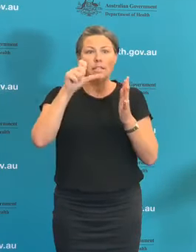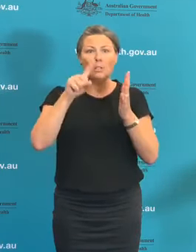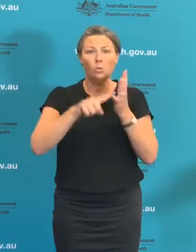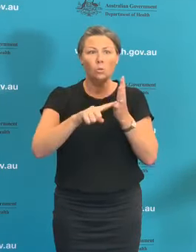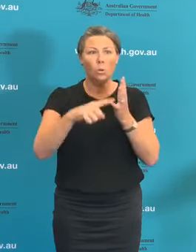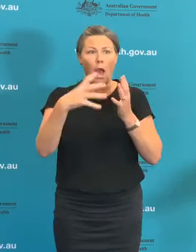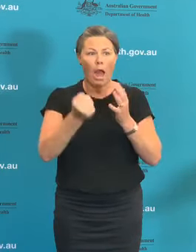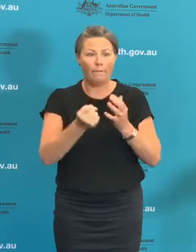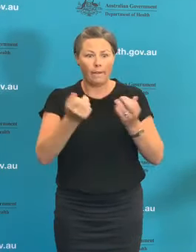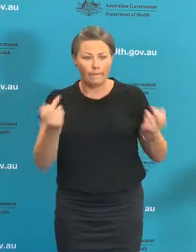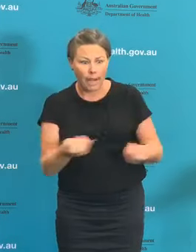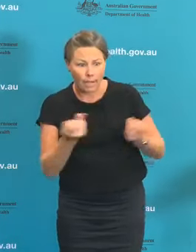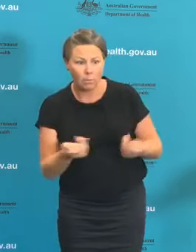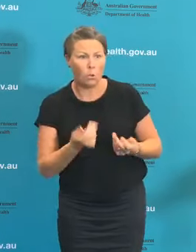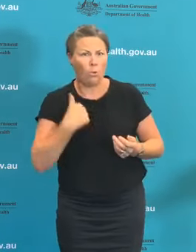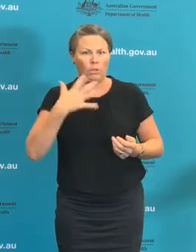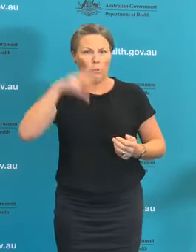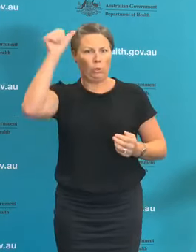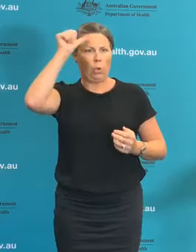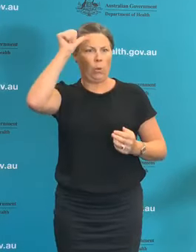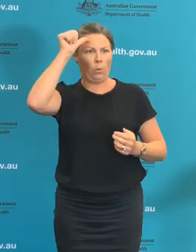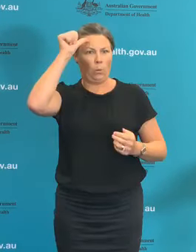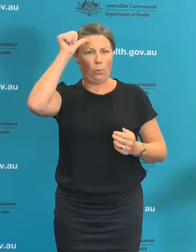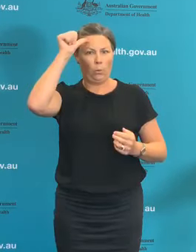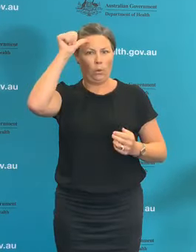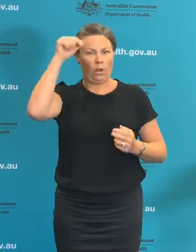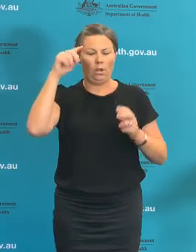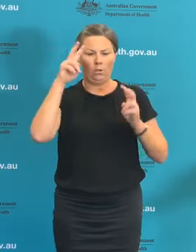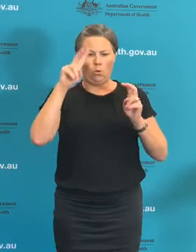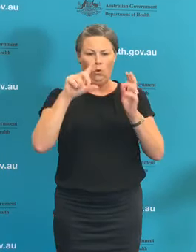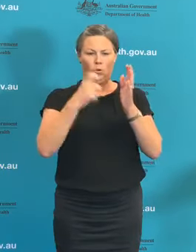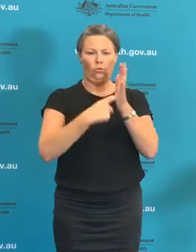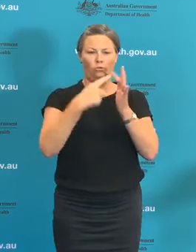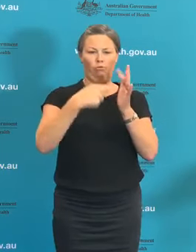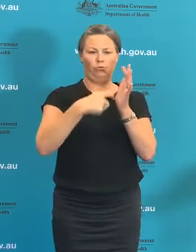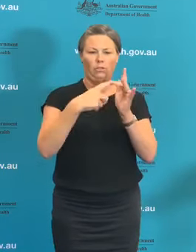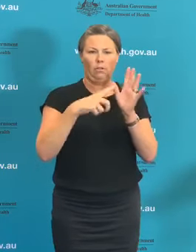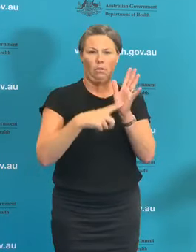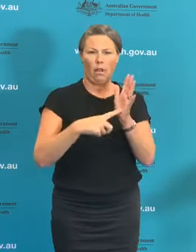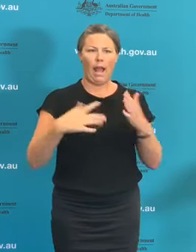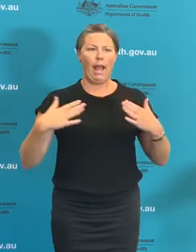country. This is called the Critical Health Resource Information System,